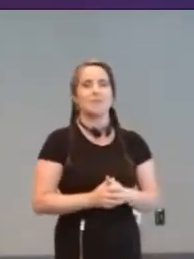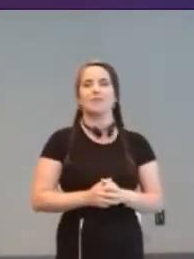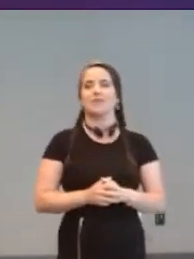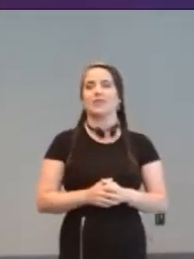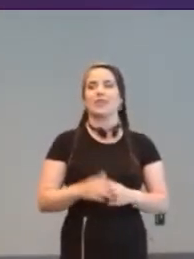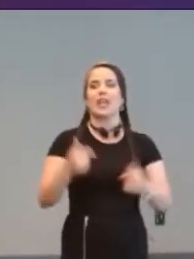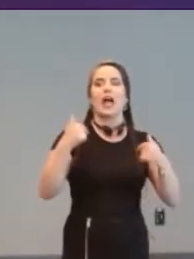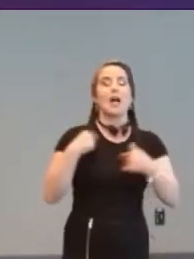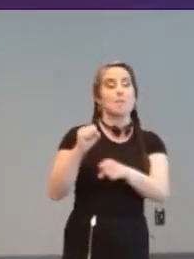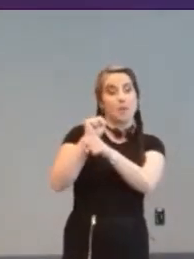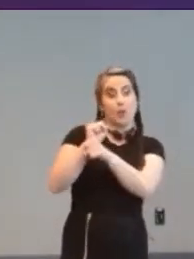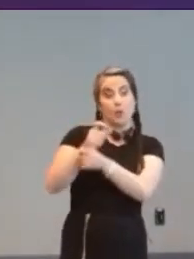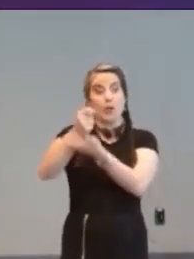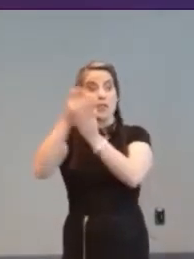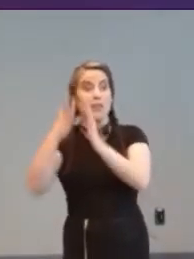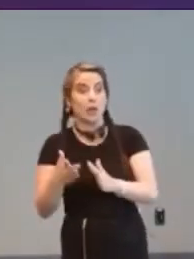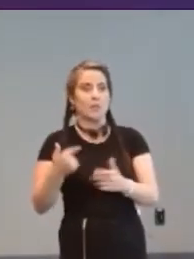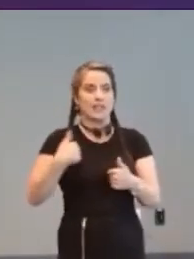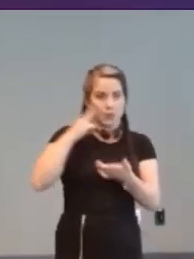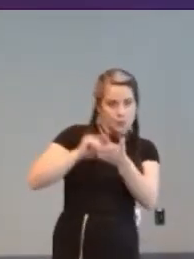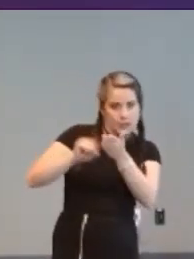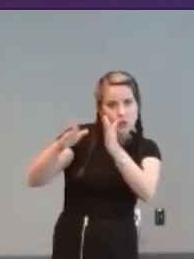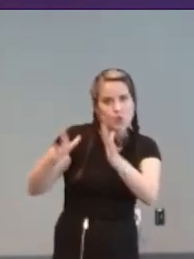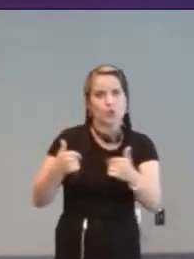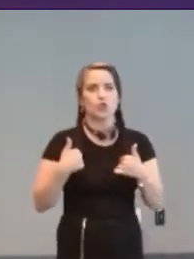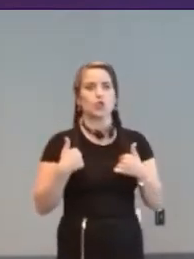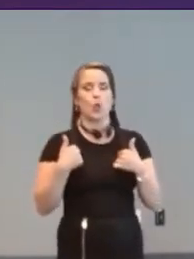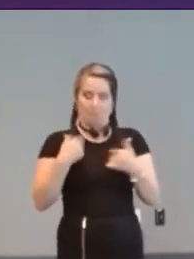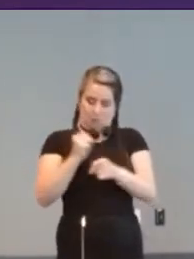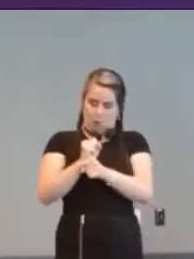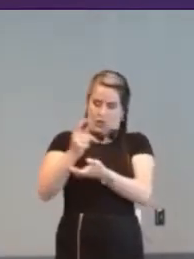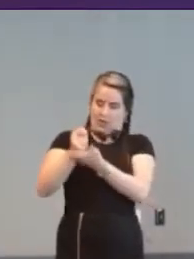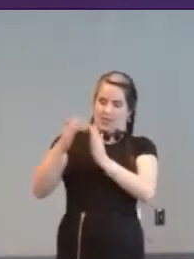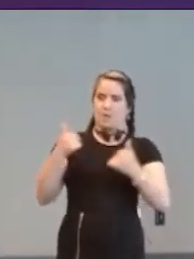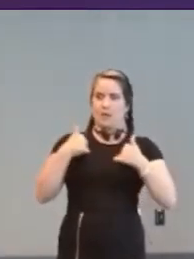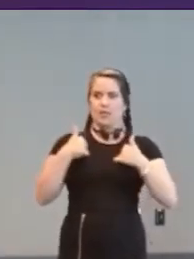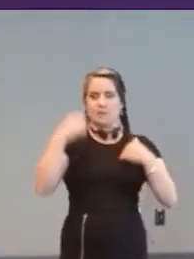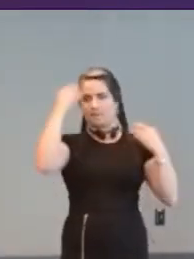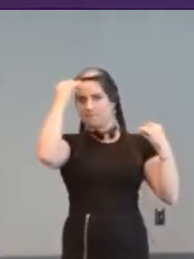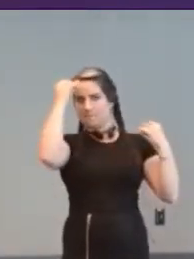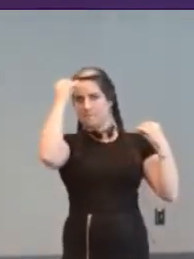Therapist turned and user researcher and as an Occupational Therapist my mind uh naturally goes